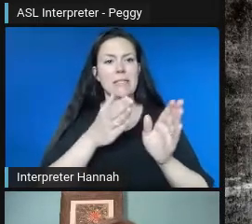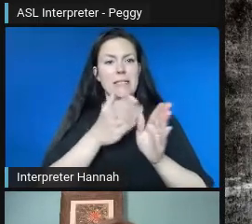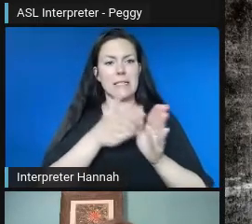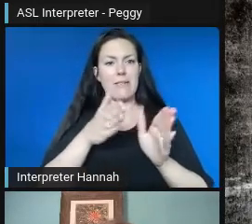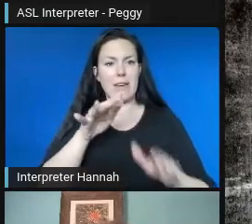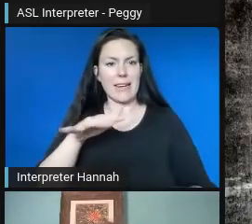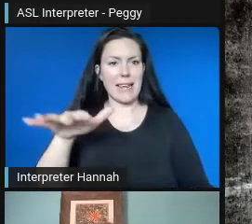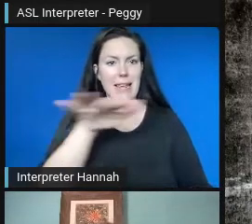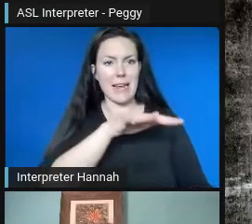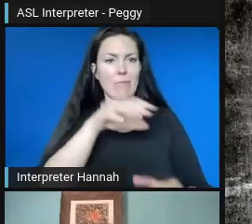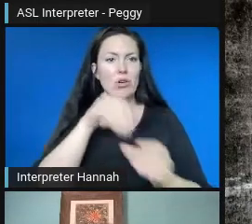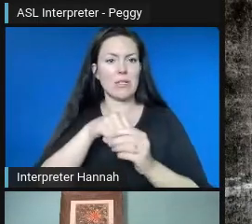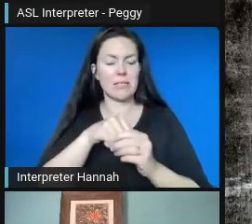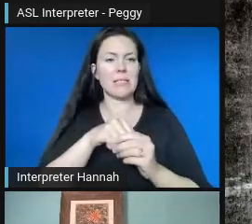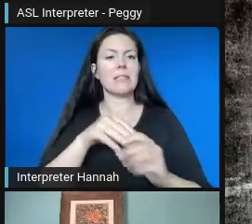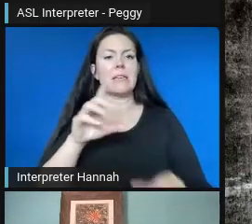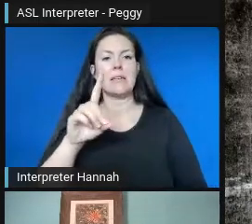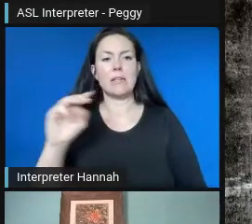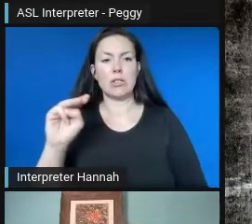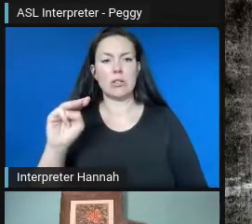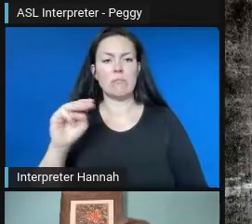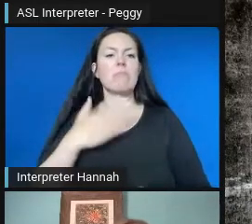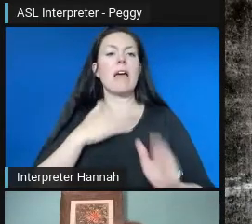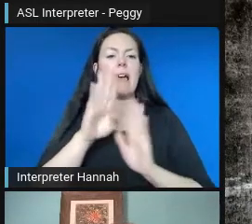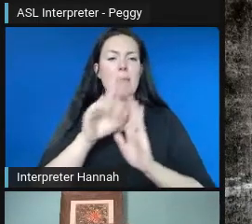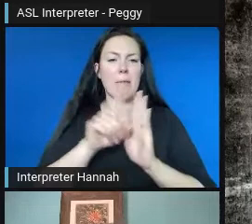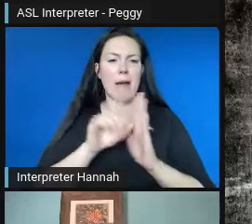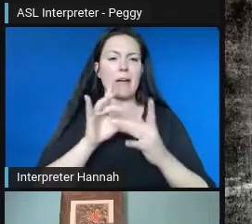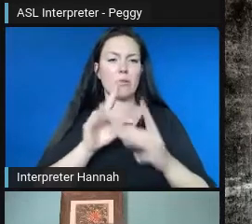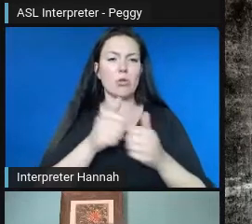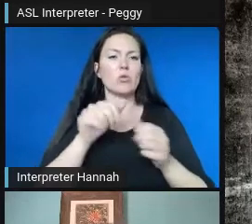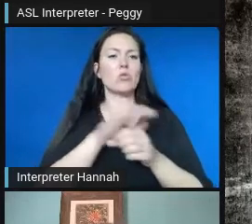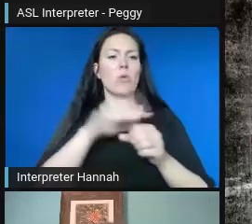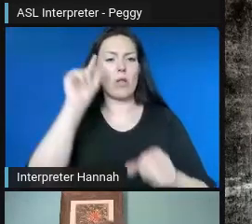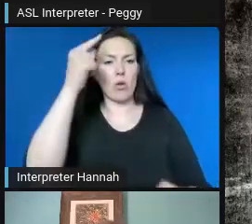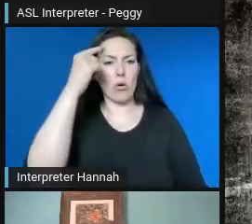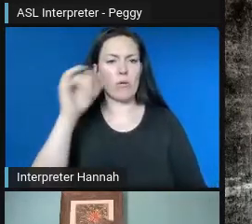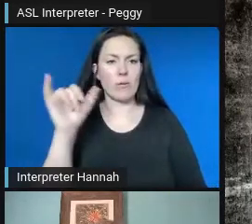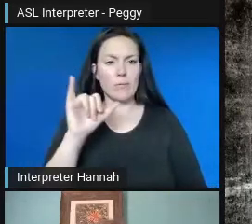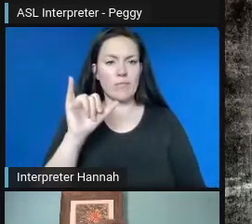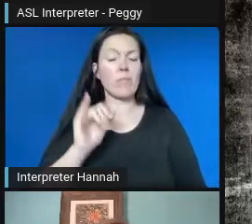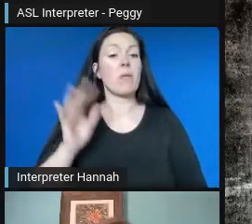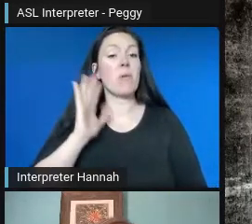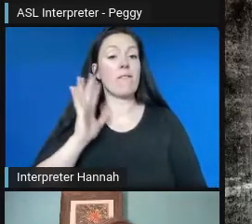And I also have a background in local government. So I was a neighborhood planner for the City of Des